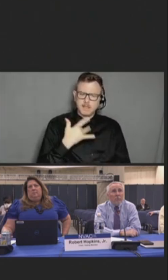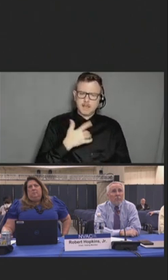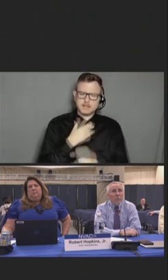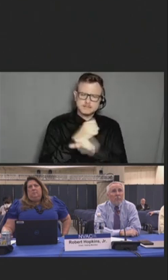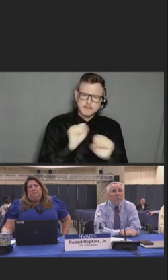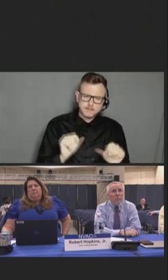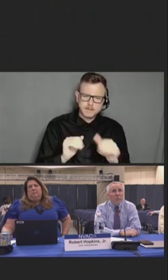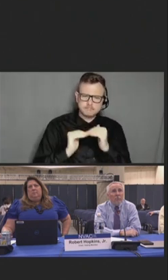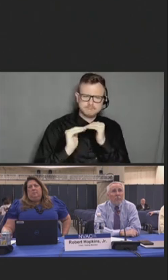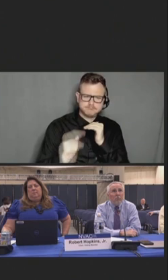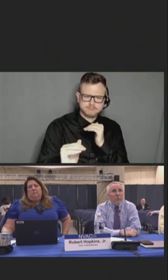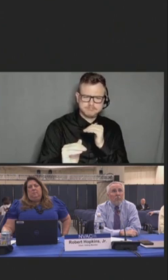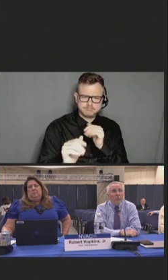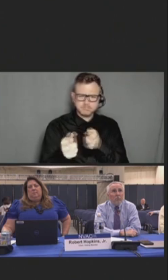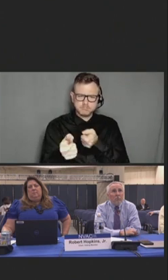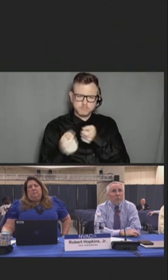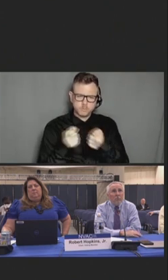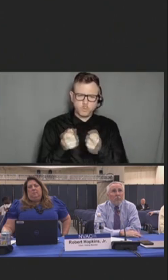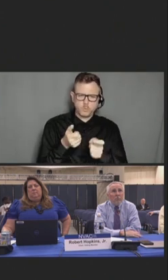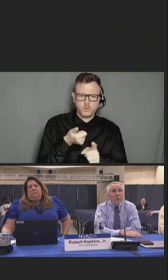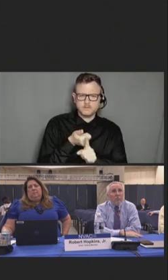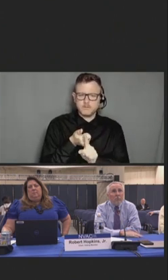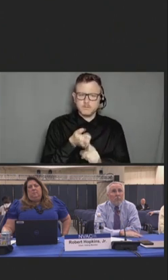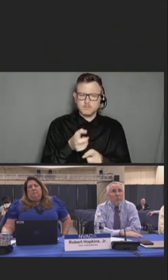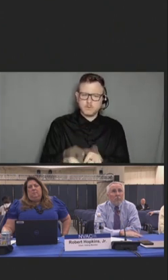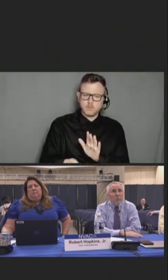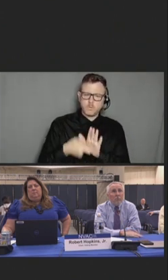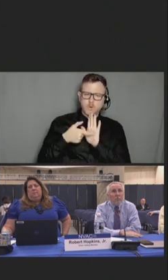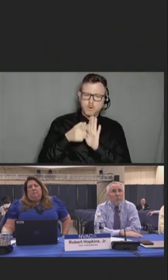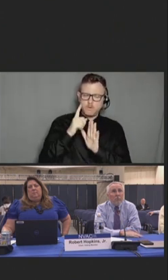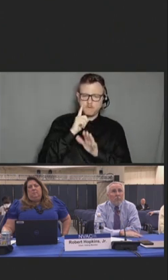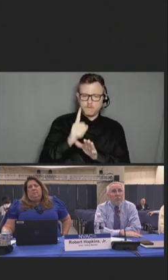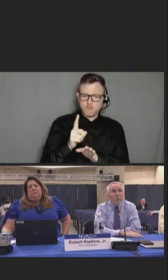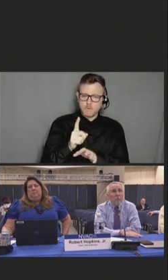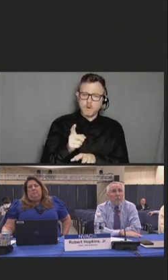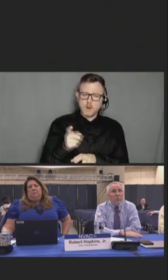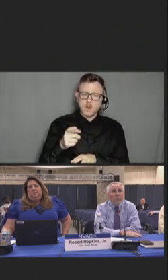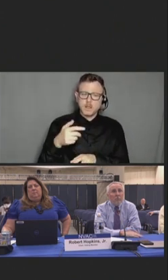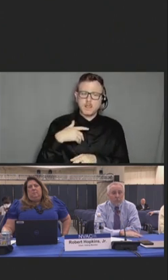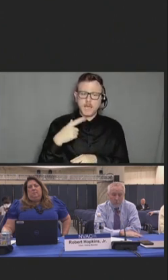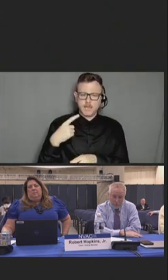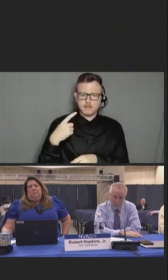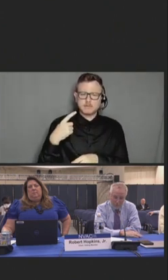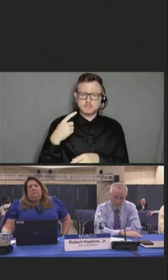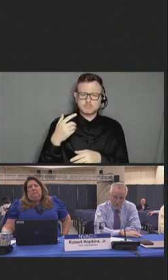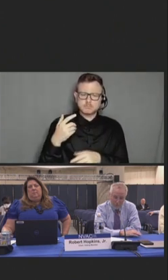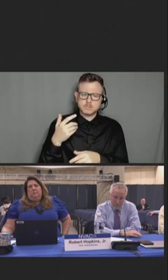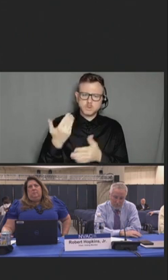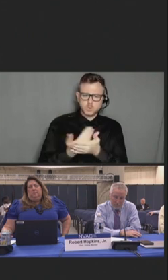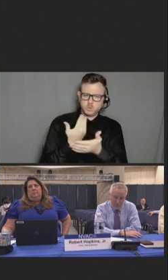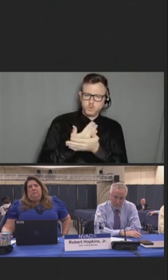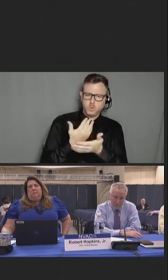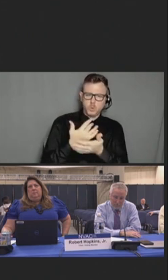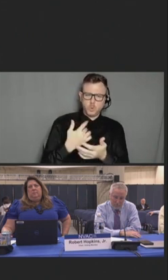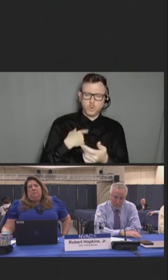to exploring meaning making and purpose subsequent to trauma. This is a central message today.